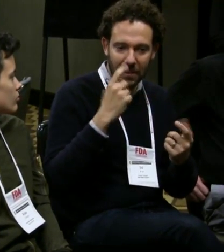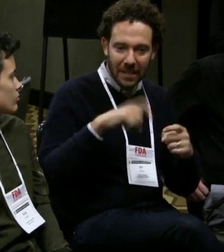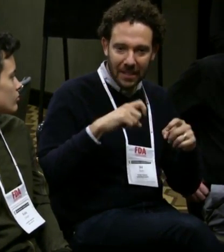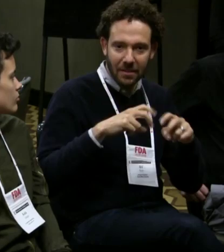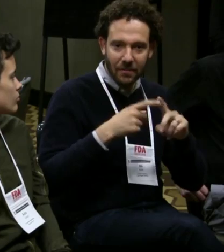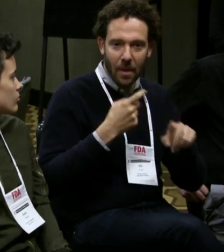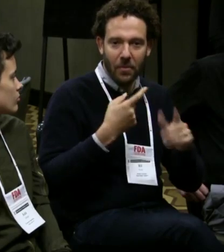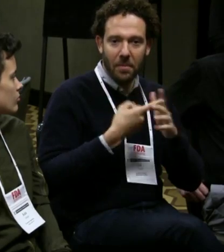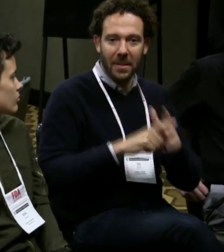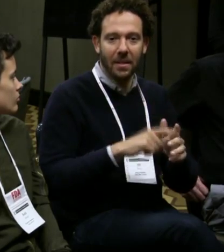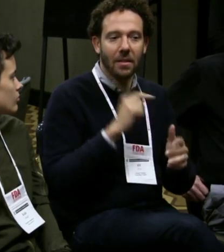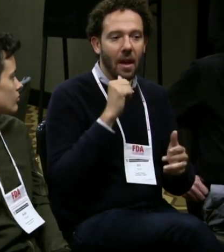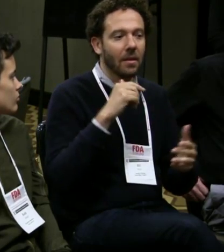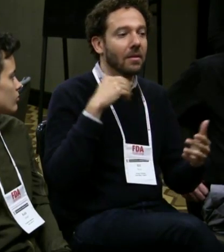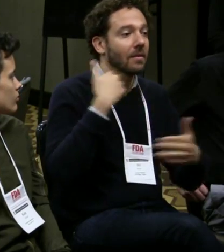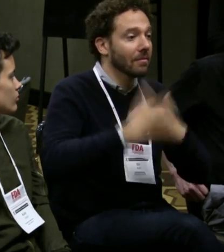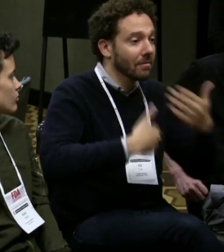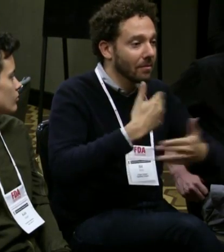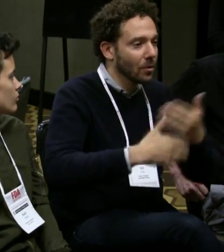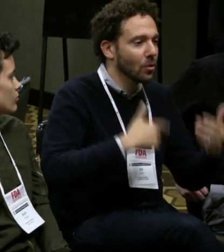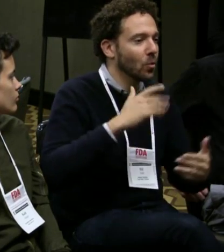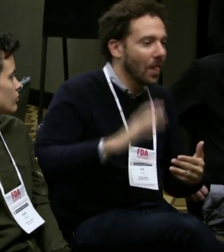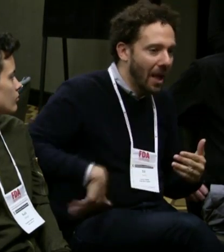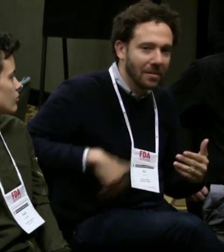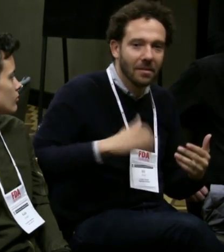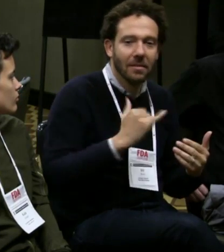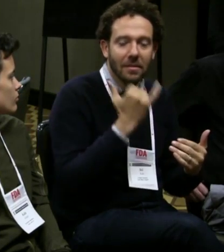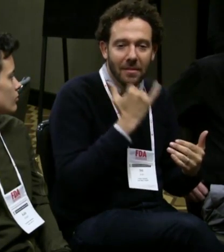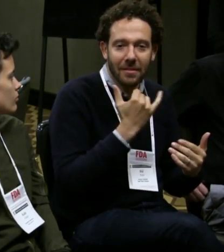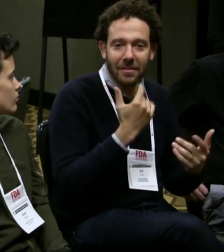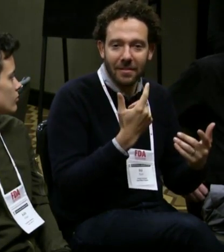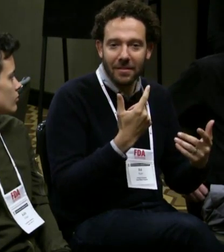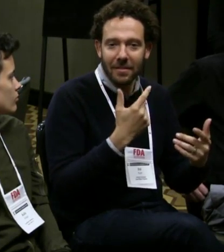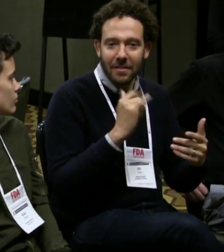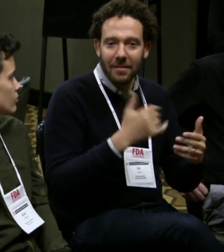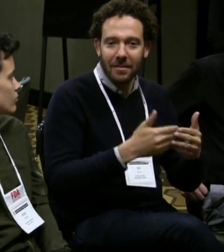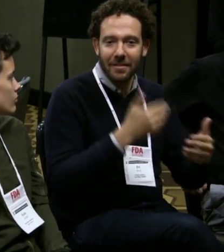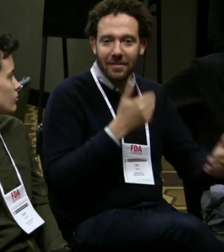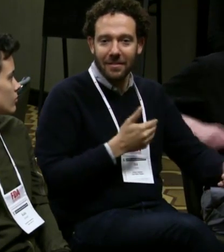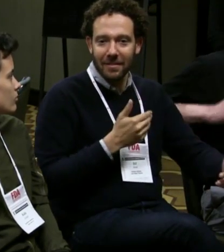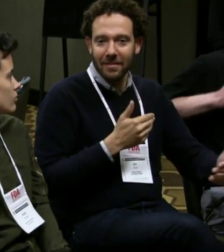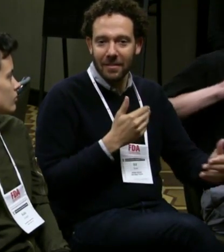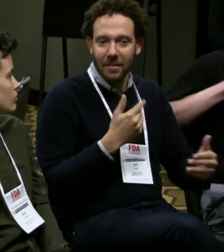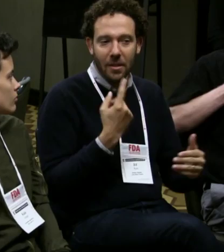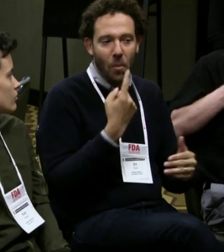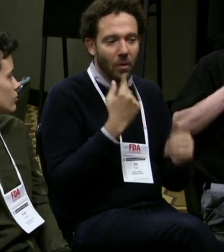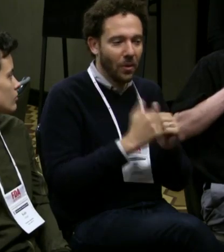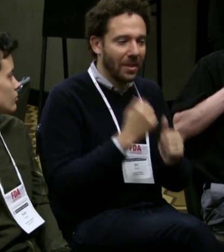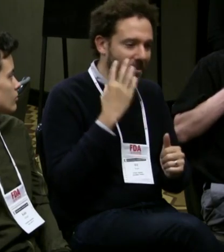as a co-director, because you recognized that need from the beginning. You don't want to start getting into the production